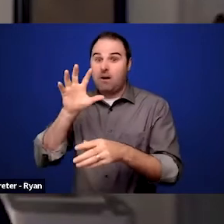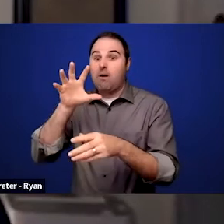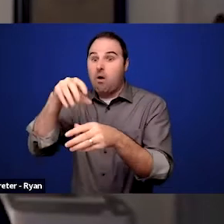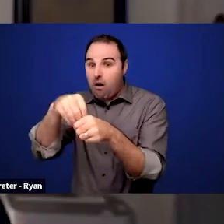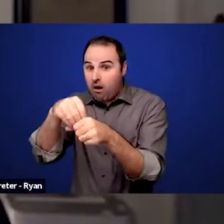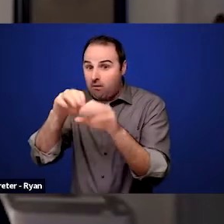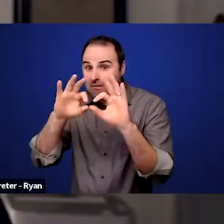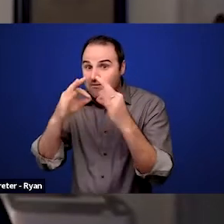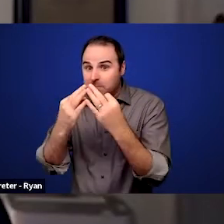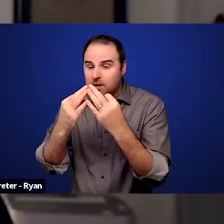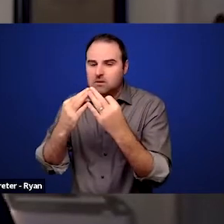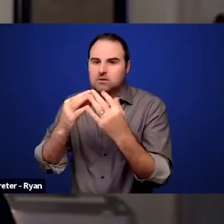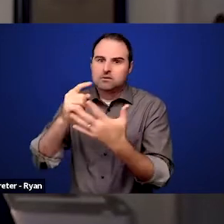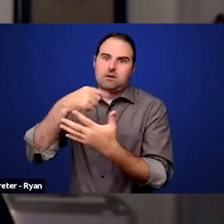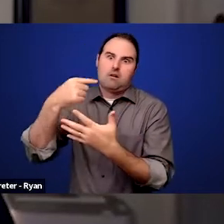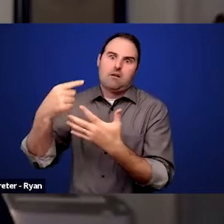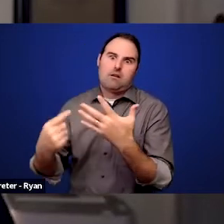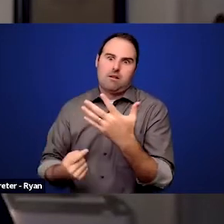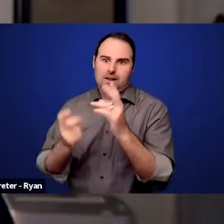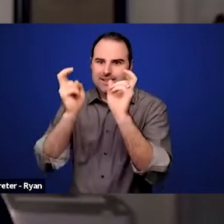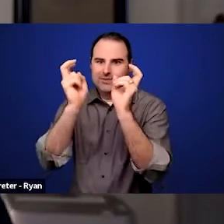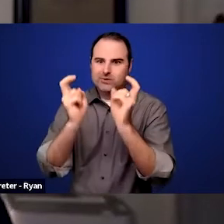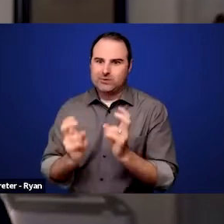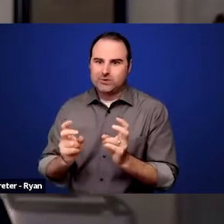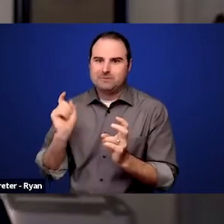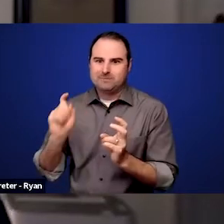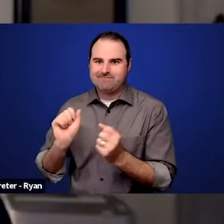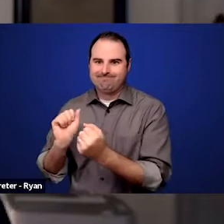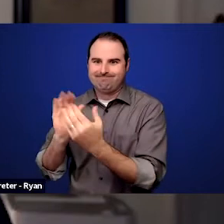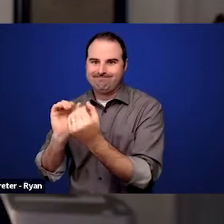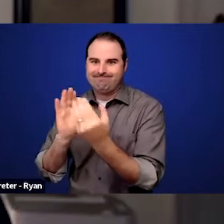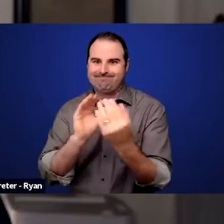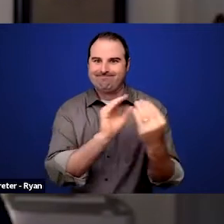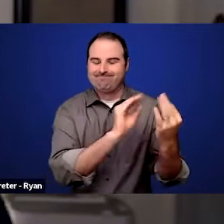that people are having to deal with. I was, I think, pretty fortunate in many ways